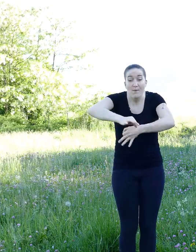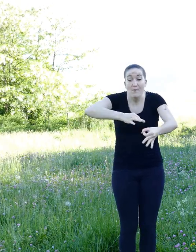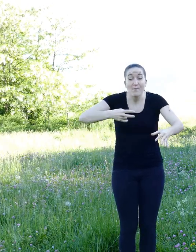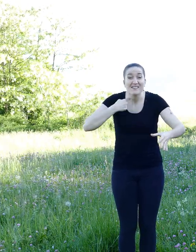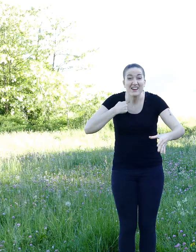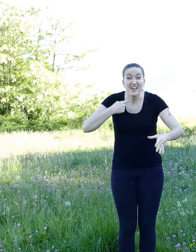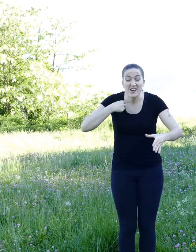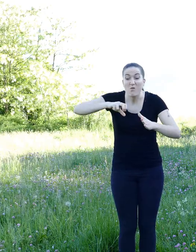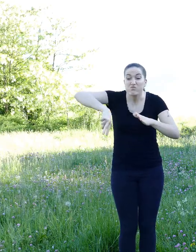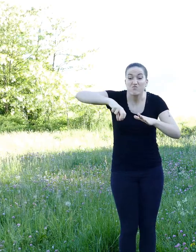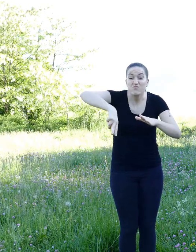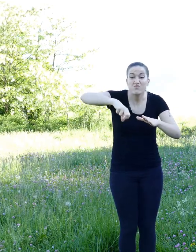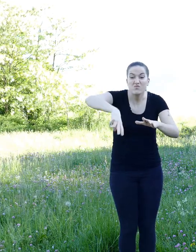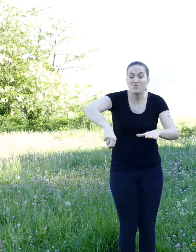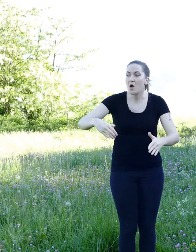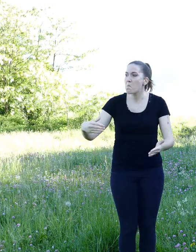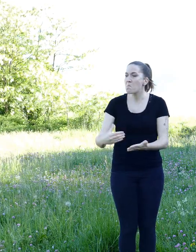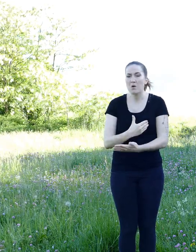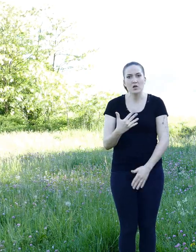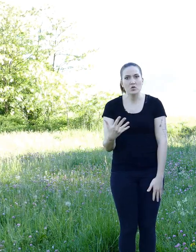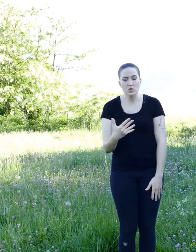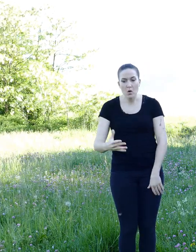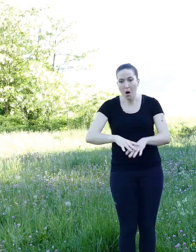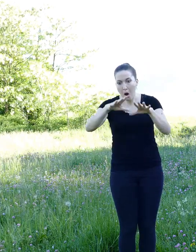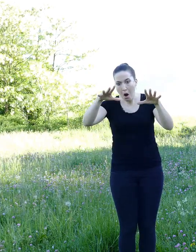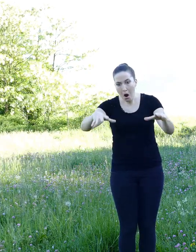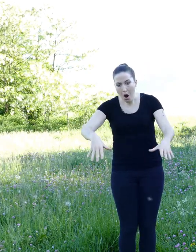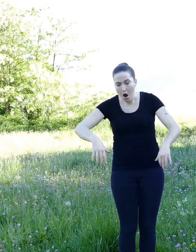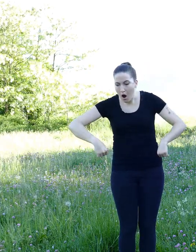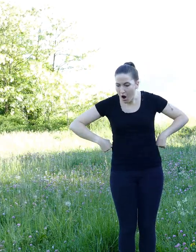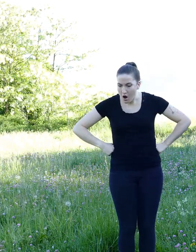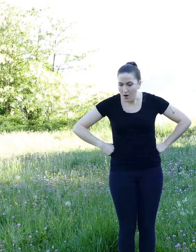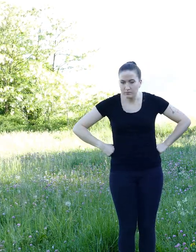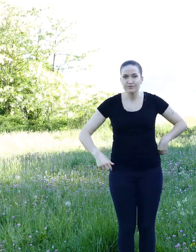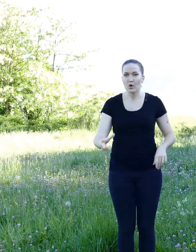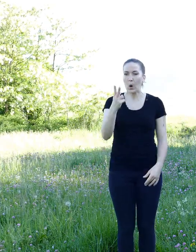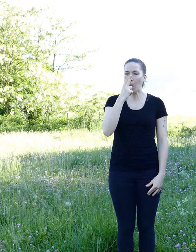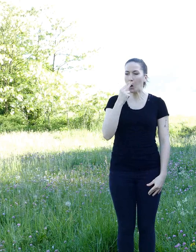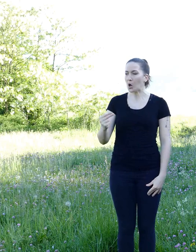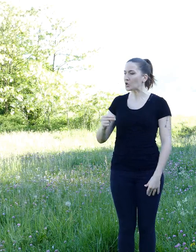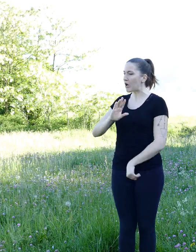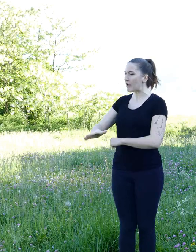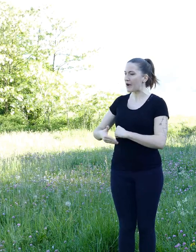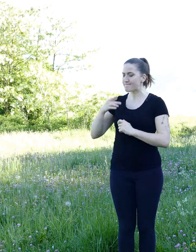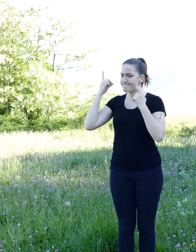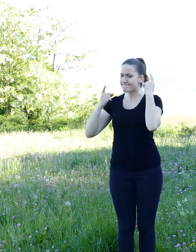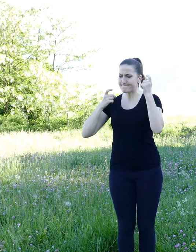The fox helped and searched as well, and was thinking.